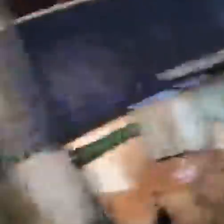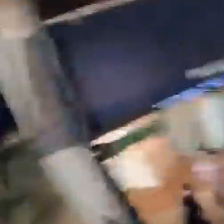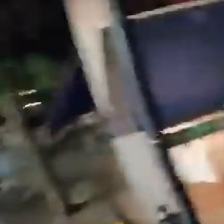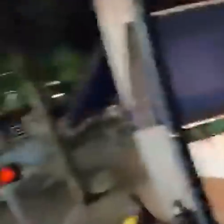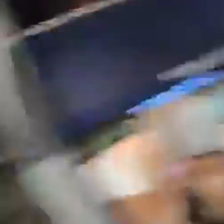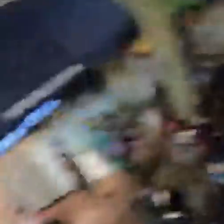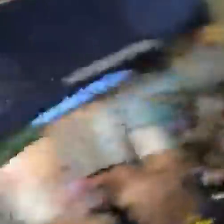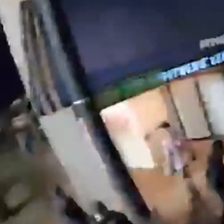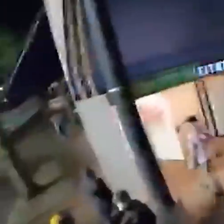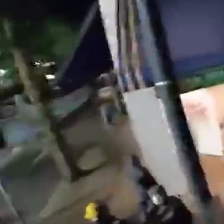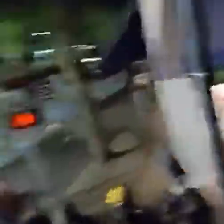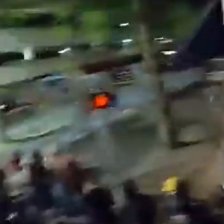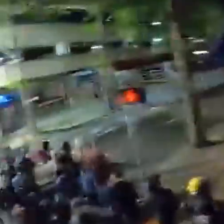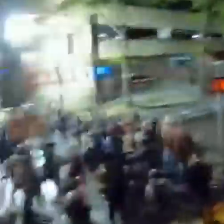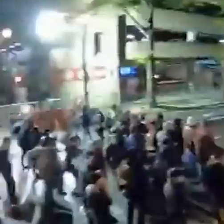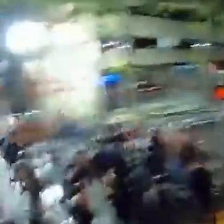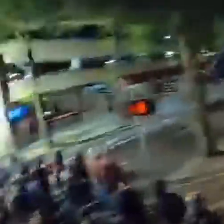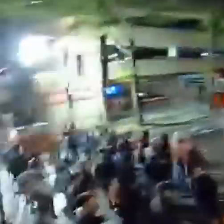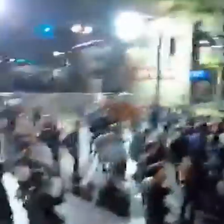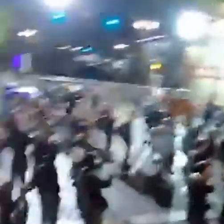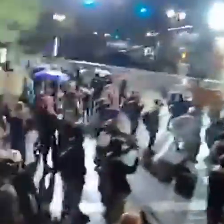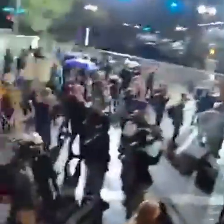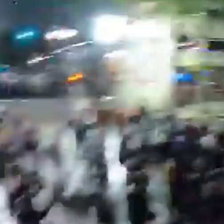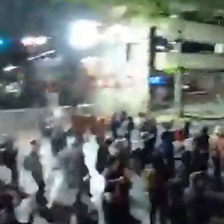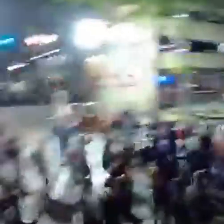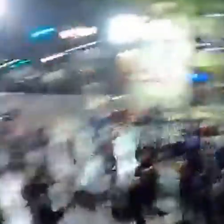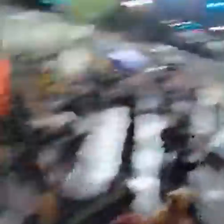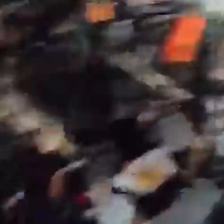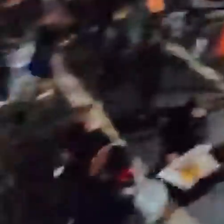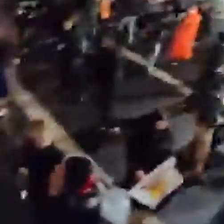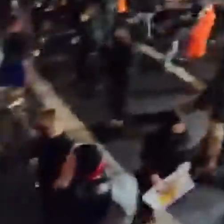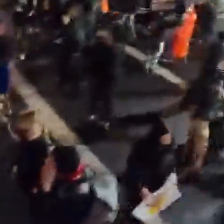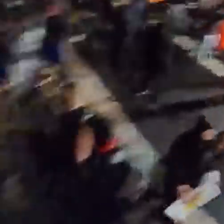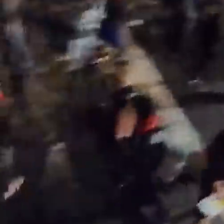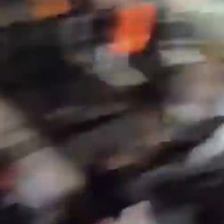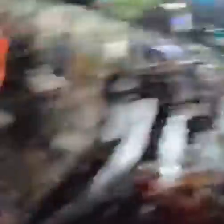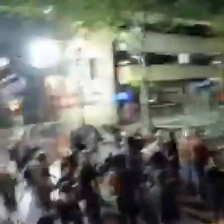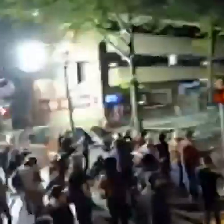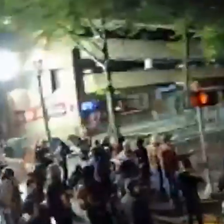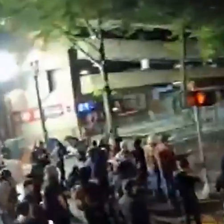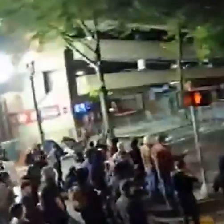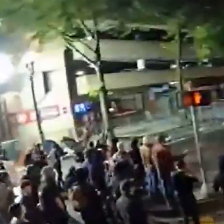Excuse me, Second in Jefferson.